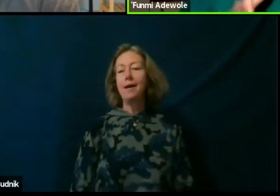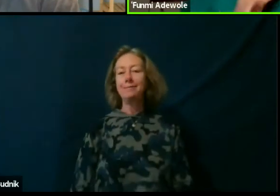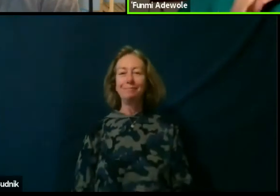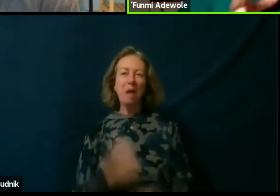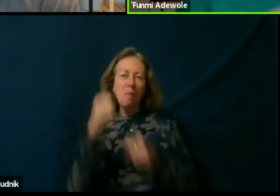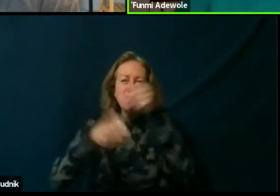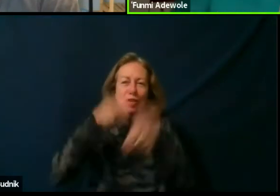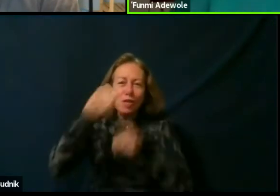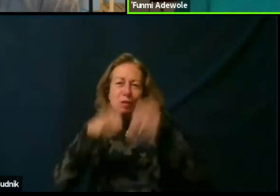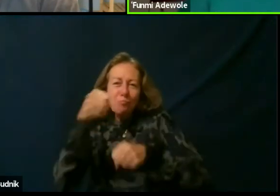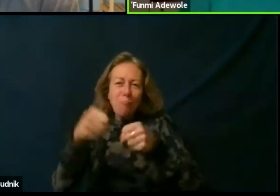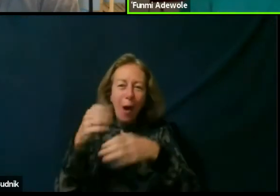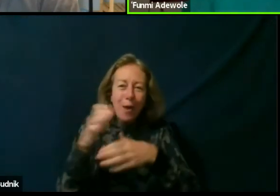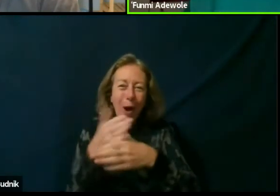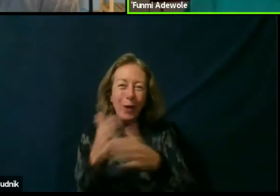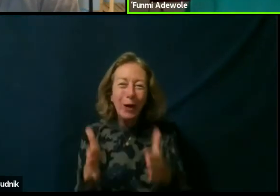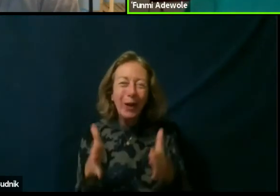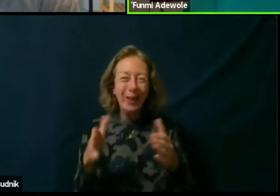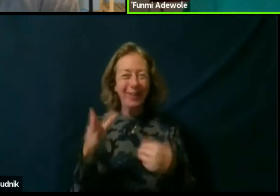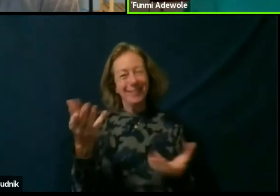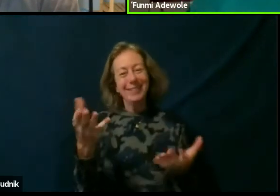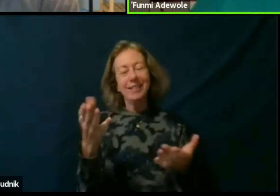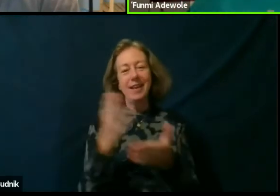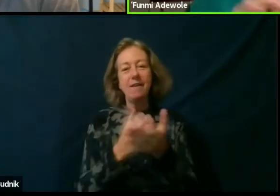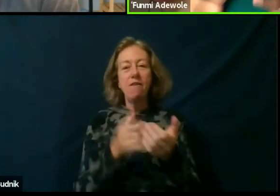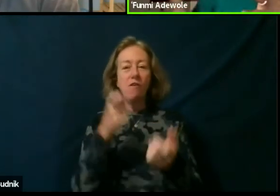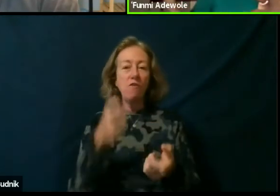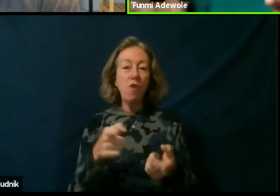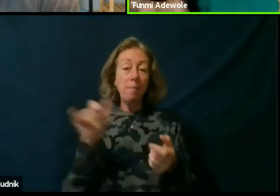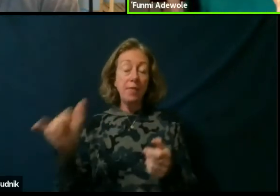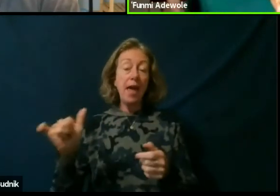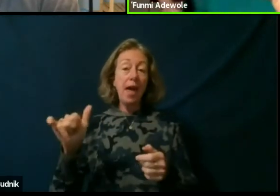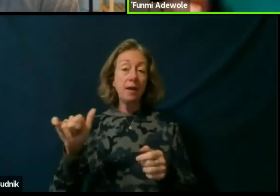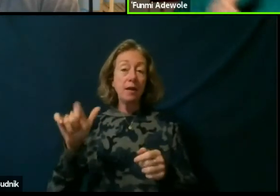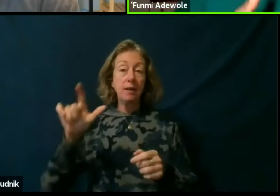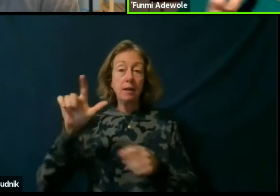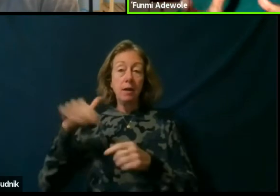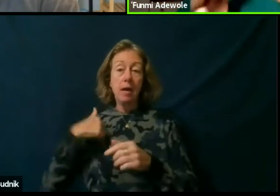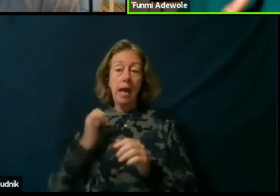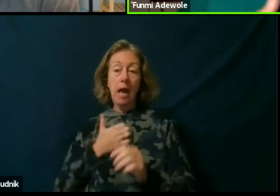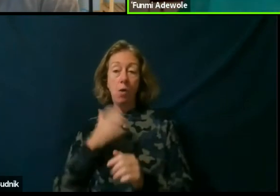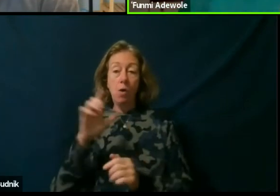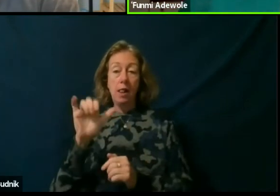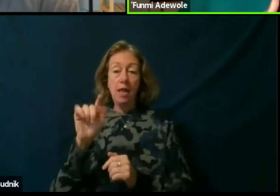and in the place dramaturgical lab actually where we are coming from the point of view